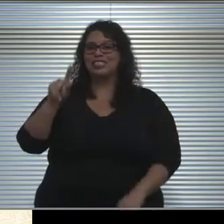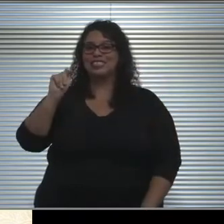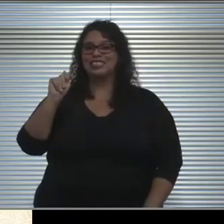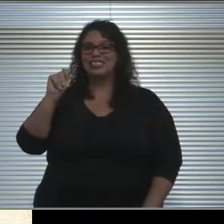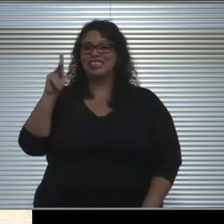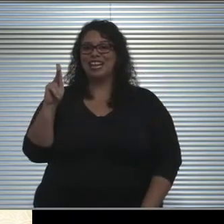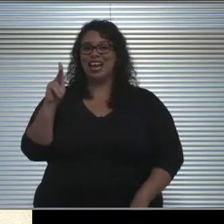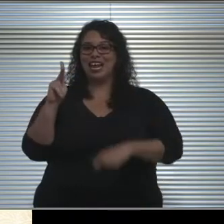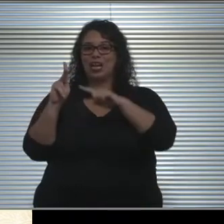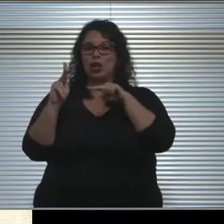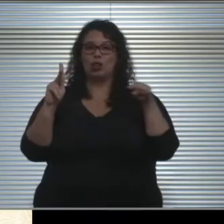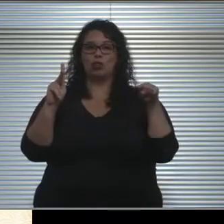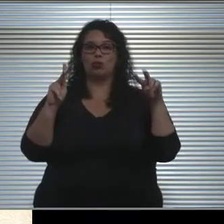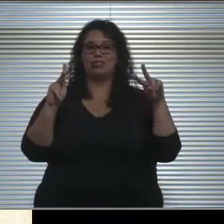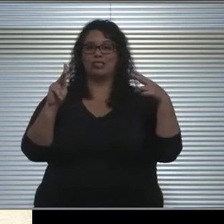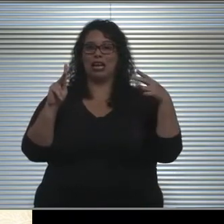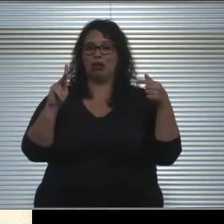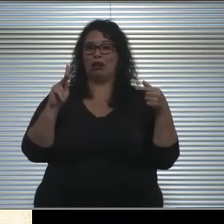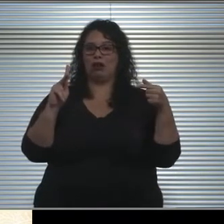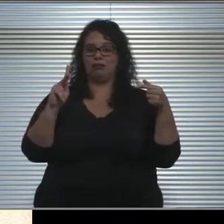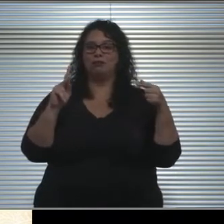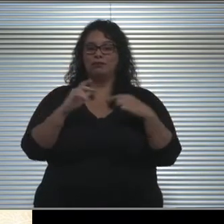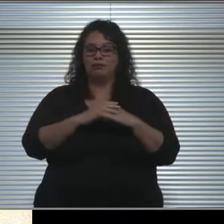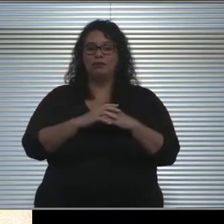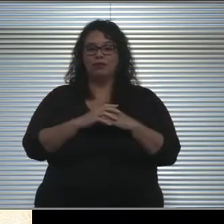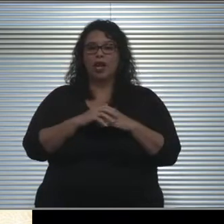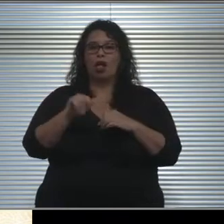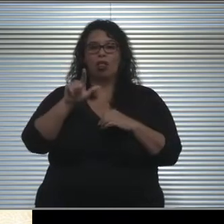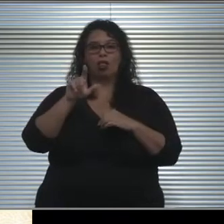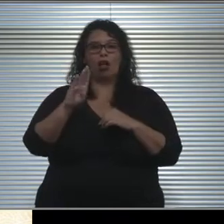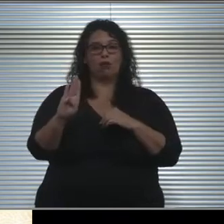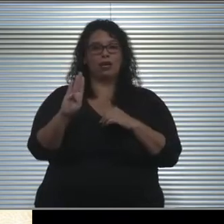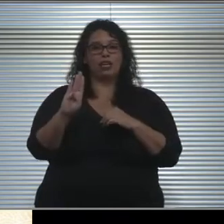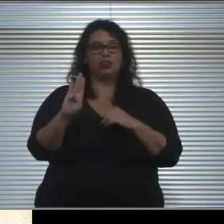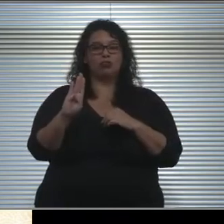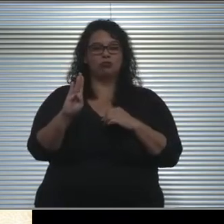In this instance, long beach is acting as our own health jurisdiction.